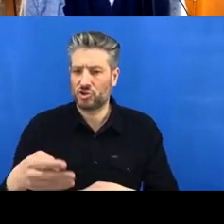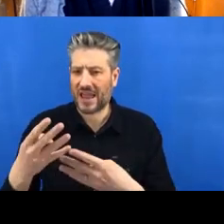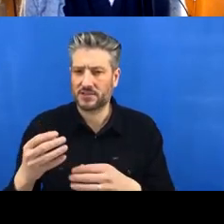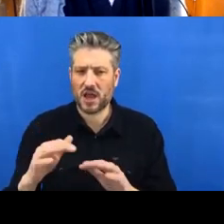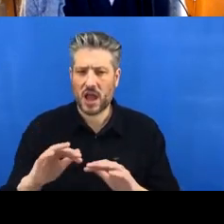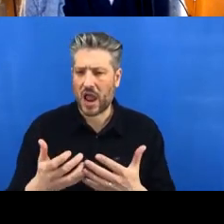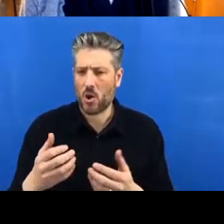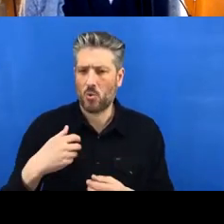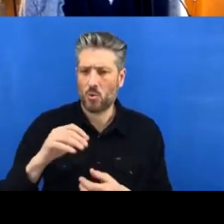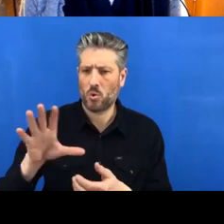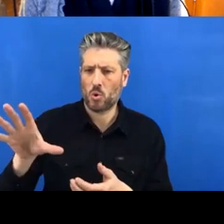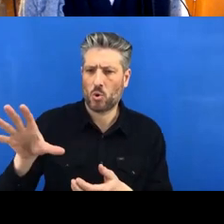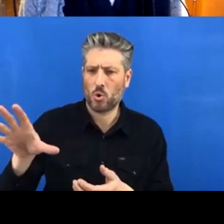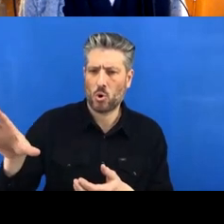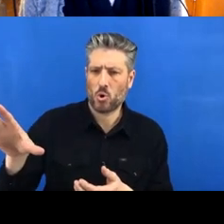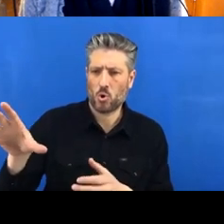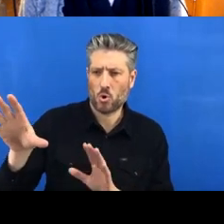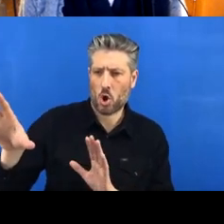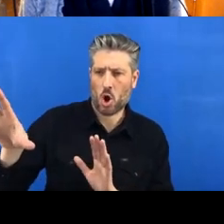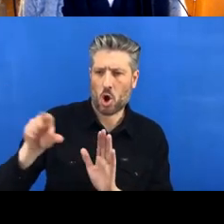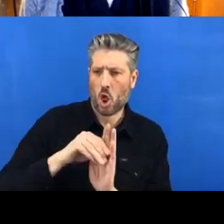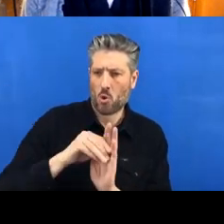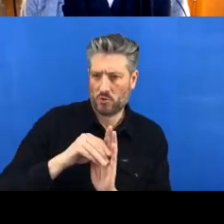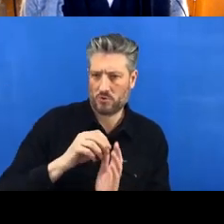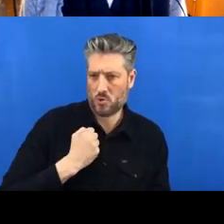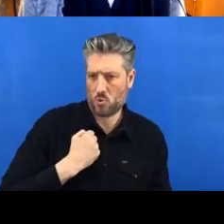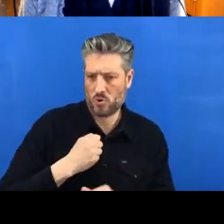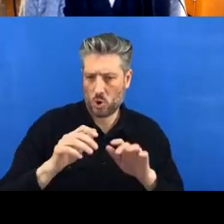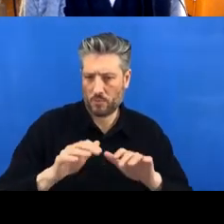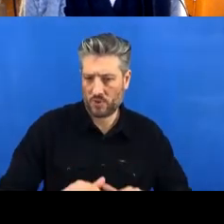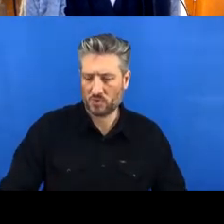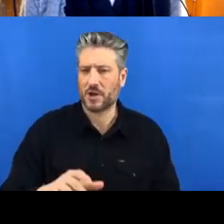So the cloning is done in GitHub Desktop.